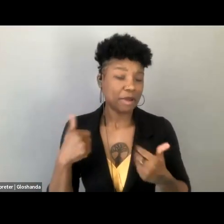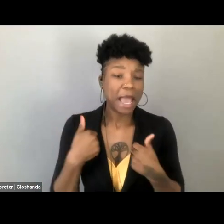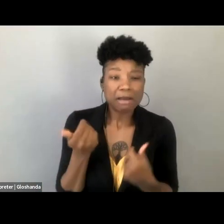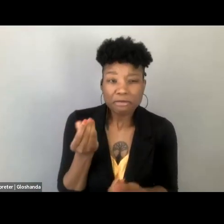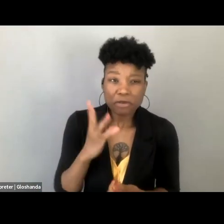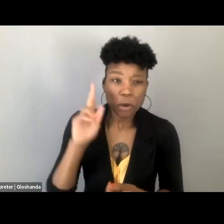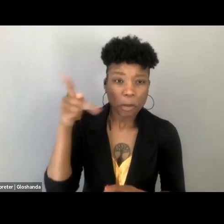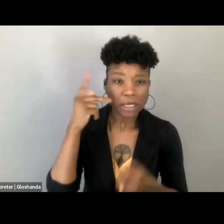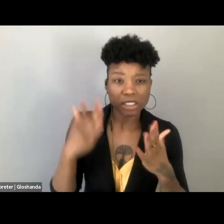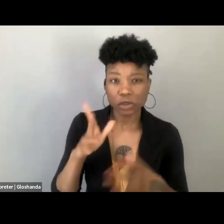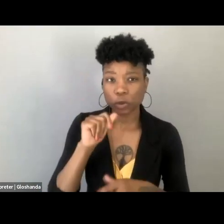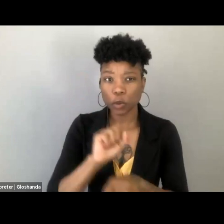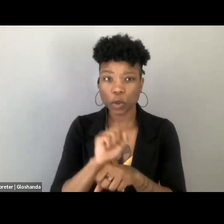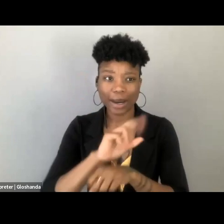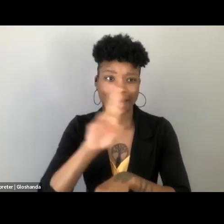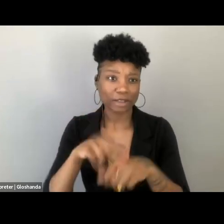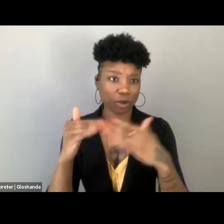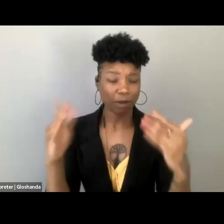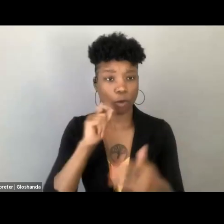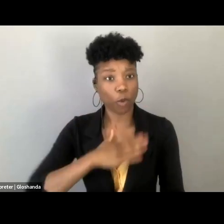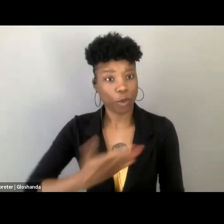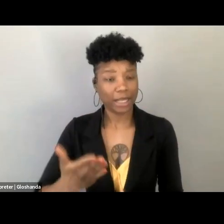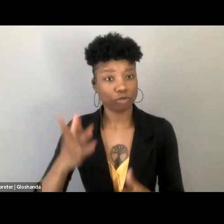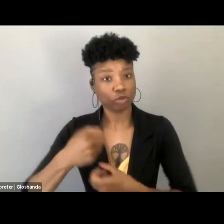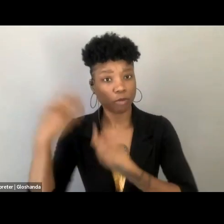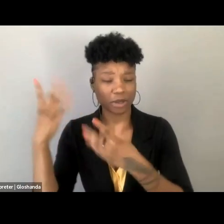at the national level who would overturn it. So we're stuck with Comstock